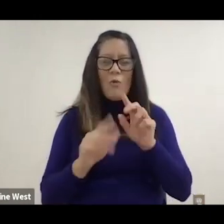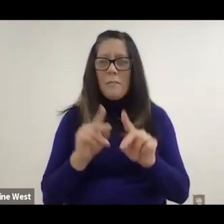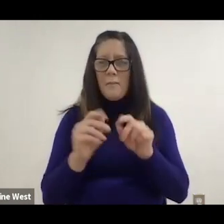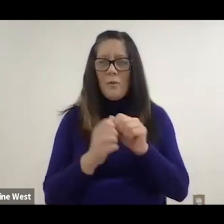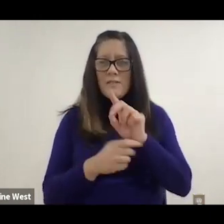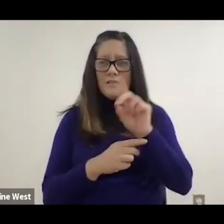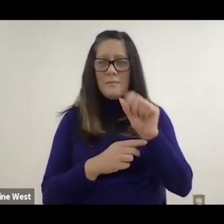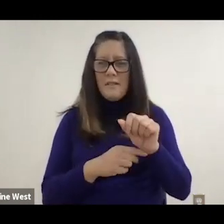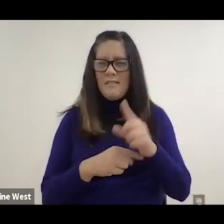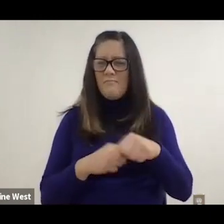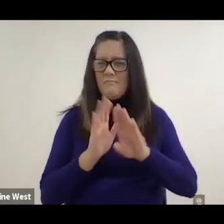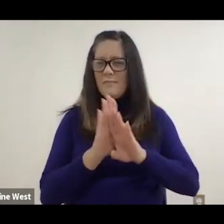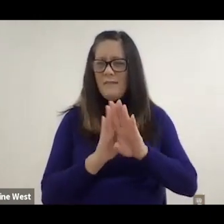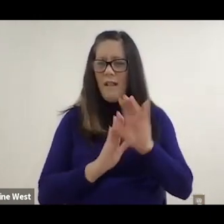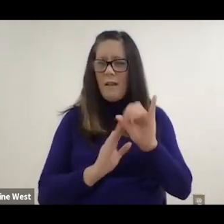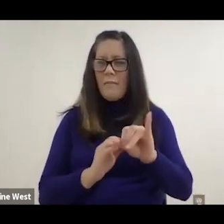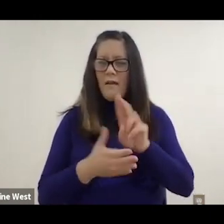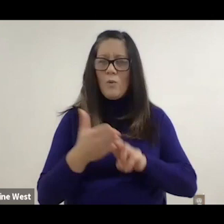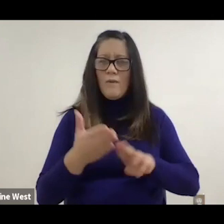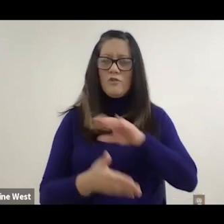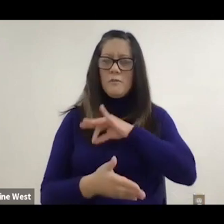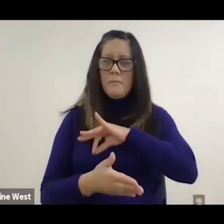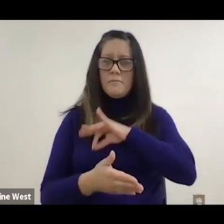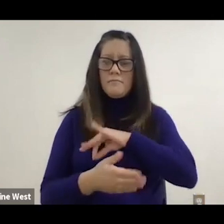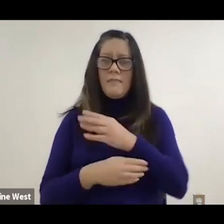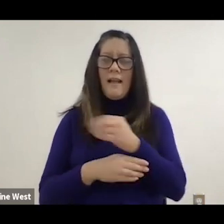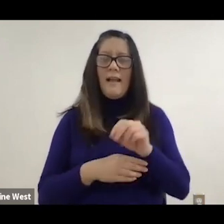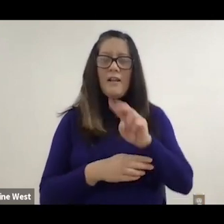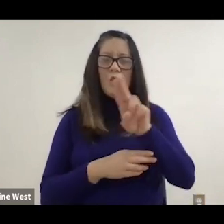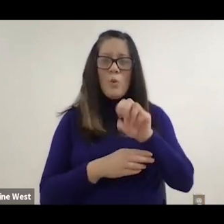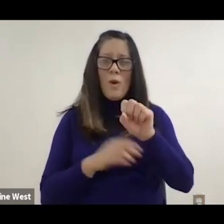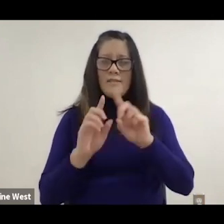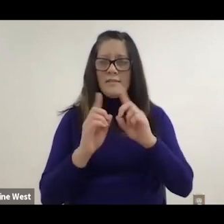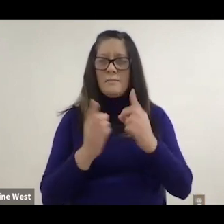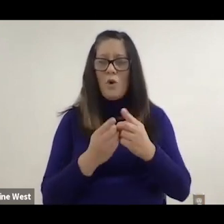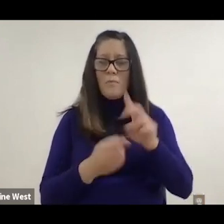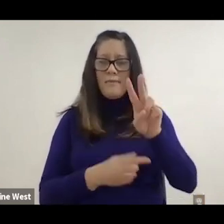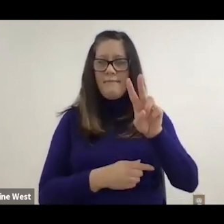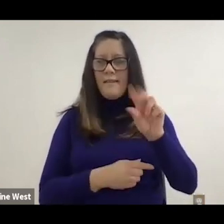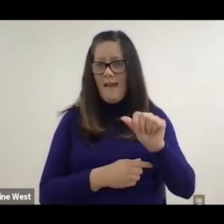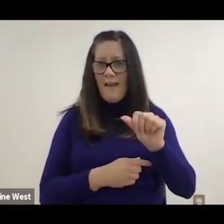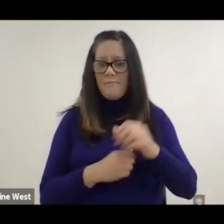that we've been developing at the University of Pittsburgh and US Department of Veterans Affairs,